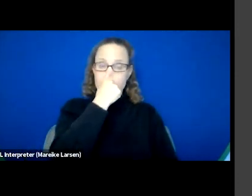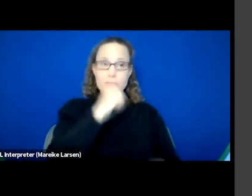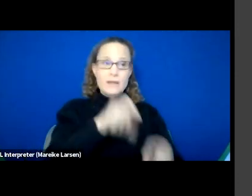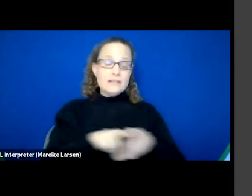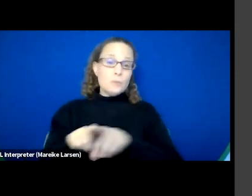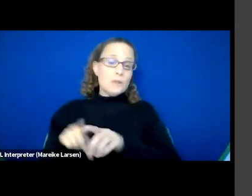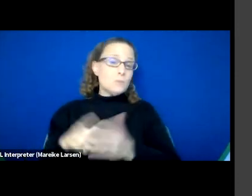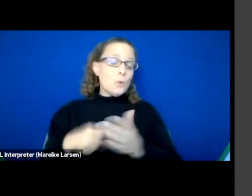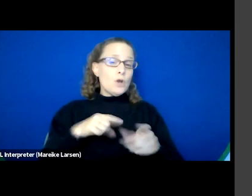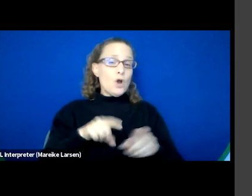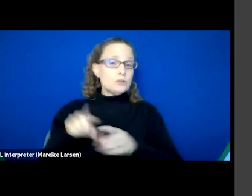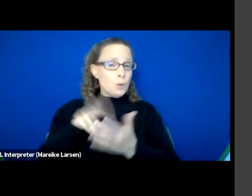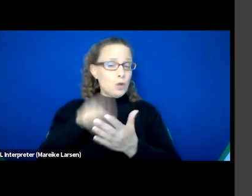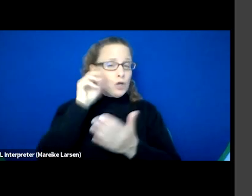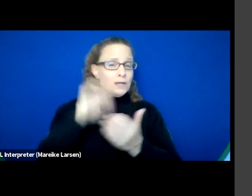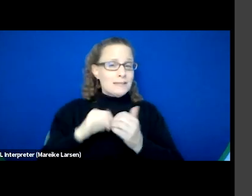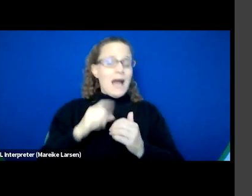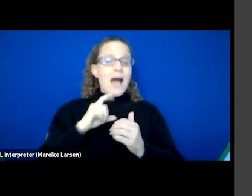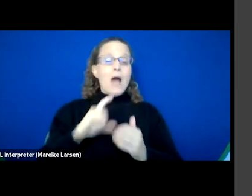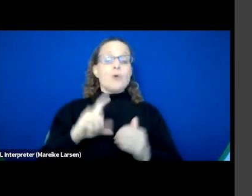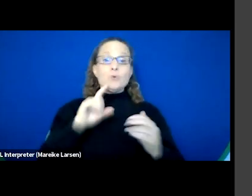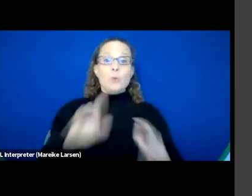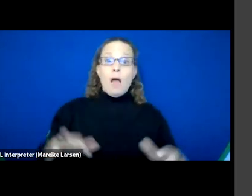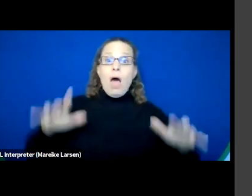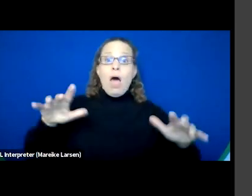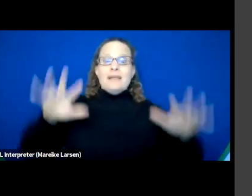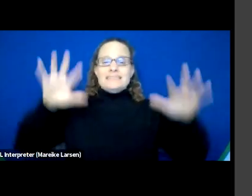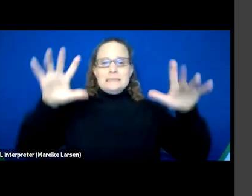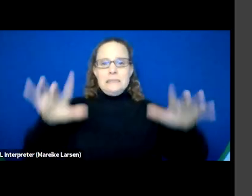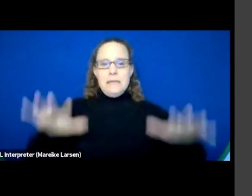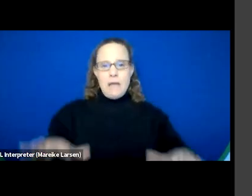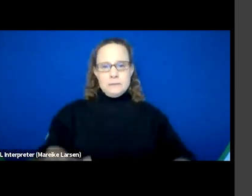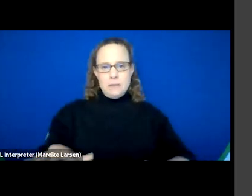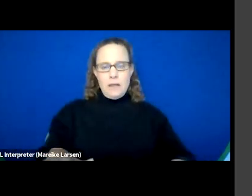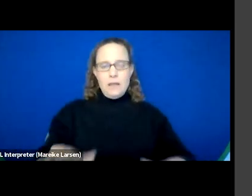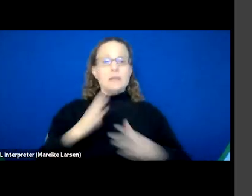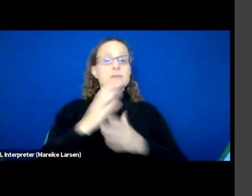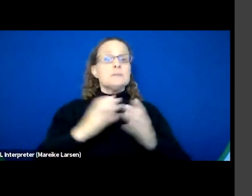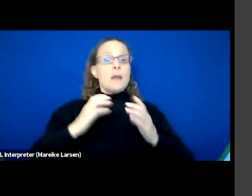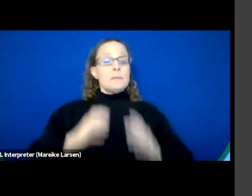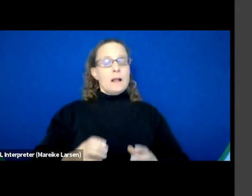What we also learned is how to deescalate certain situations. Certain clients don't go in with open arms,